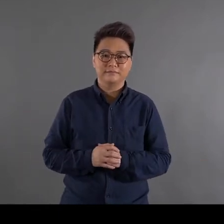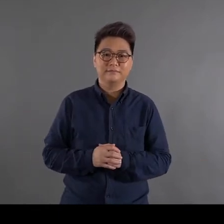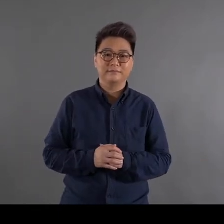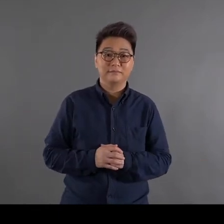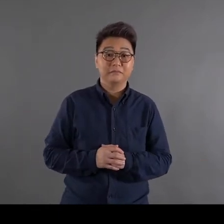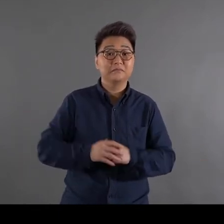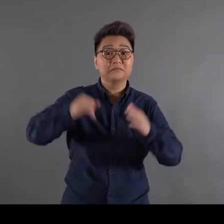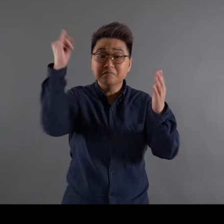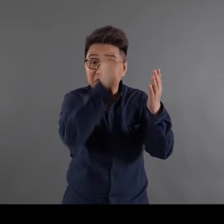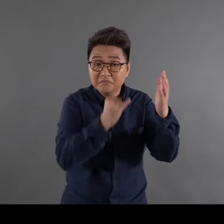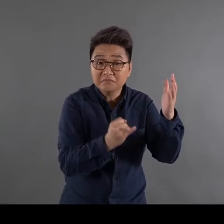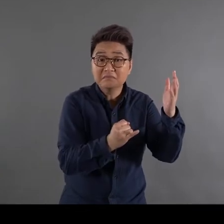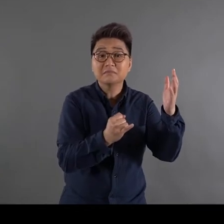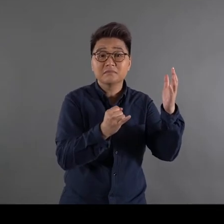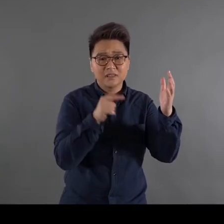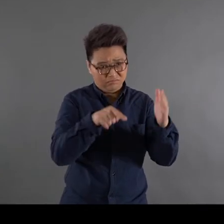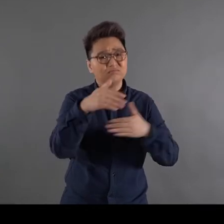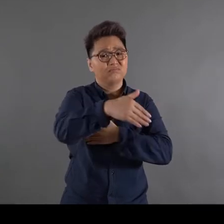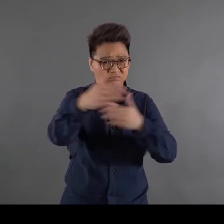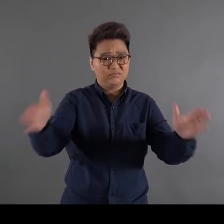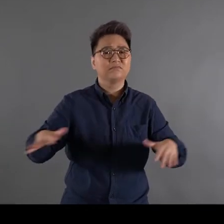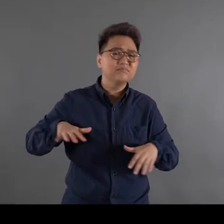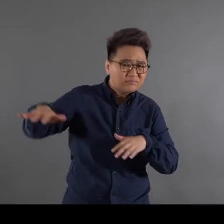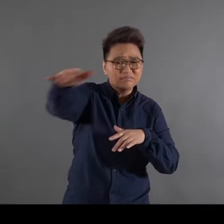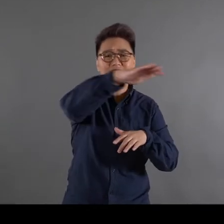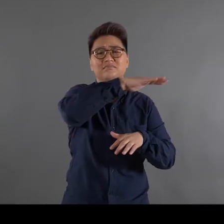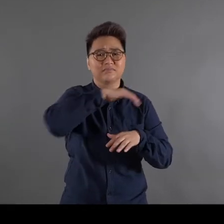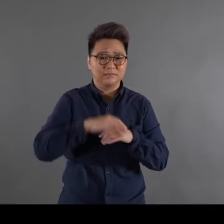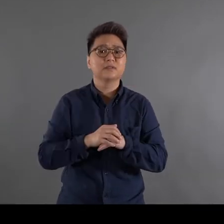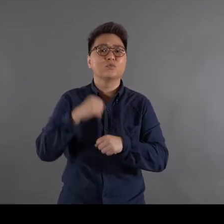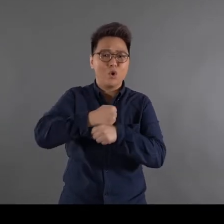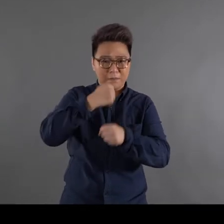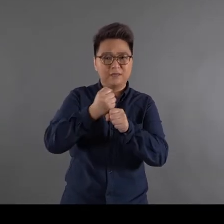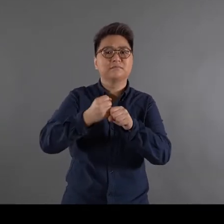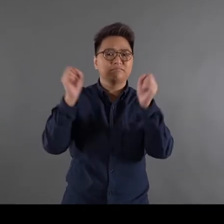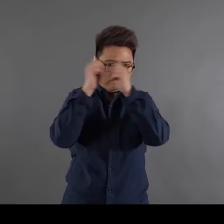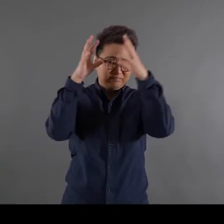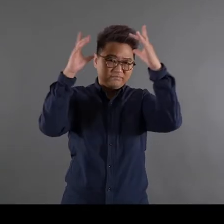[Cantonese] To paint is to create a space beyond words Does that make sense?